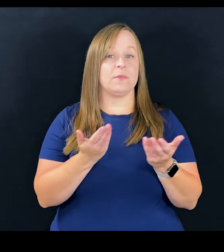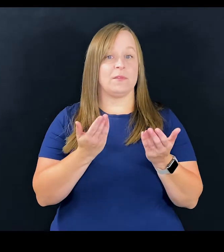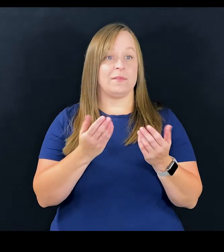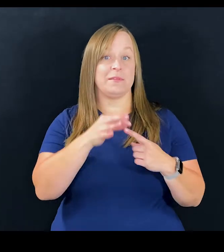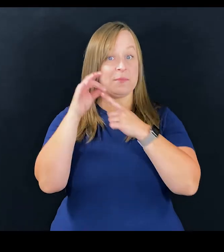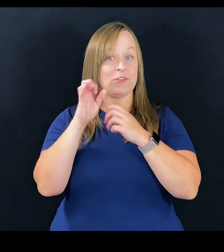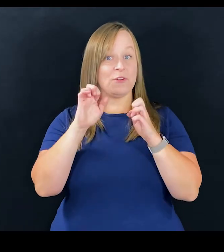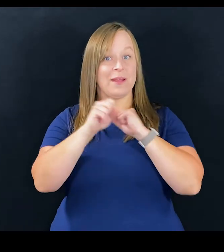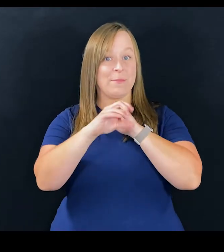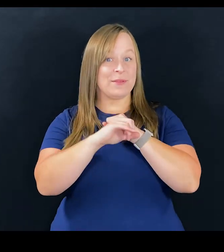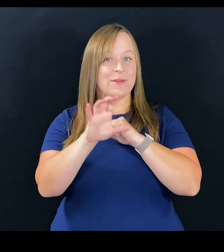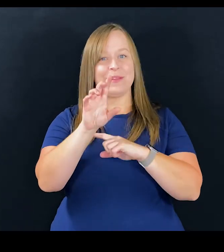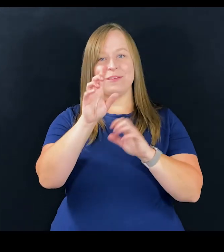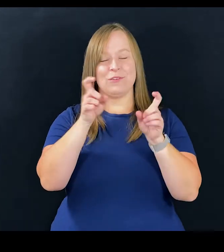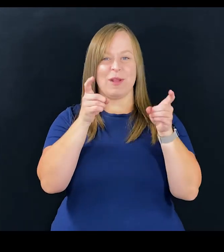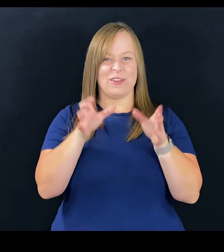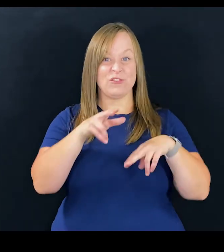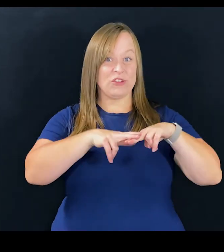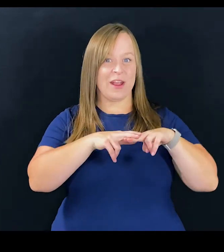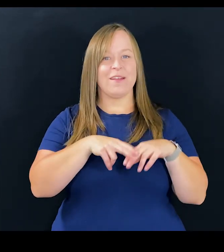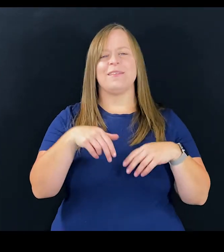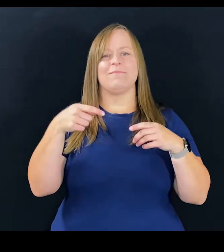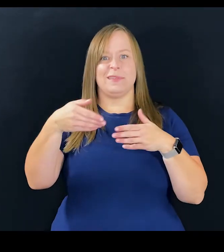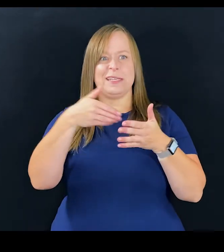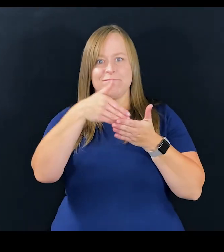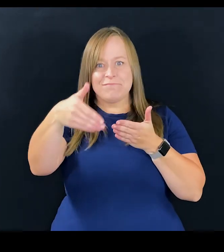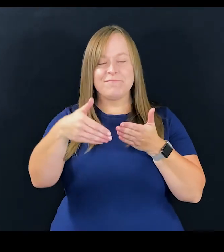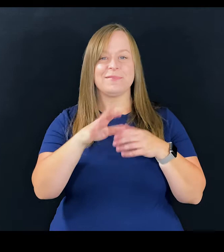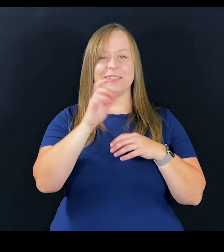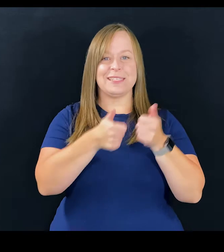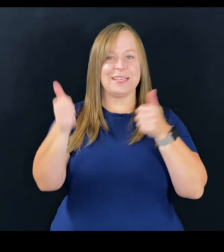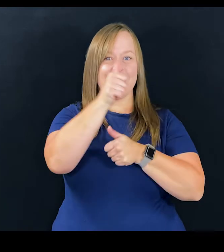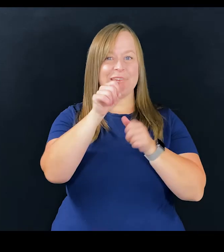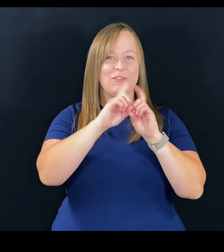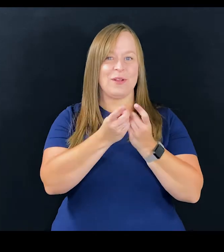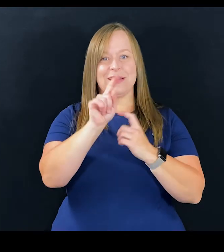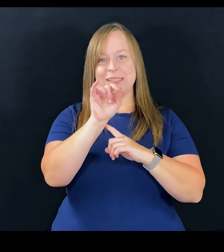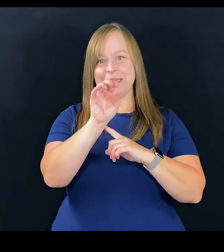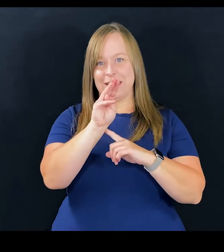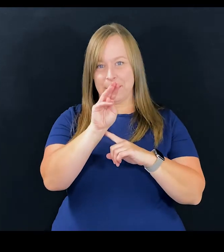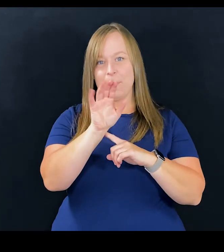for a featured episode of "The Director's Chair." These episodes feature our Executive Director, Tim Clune.